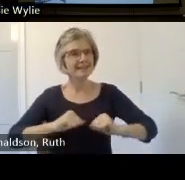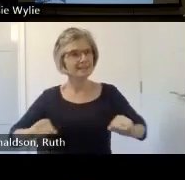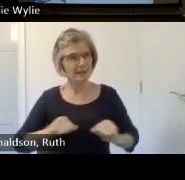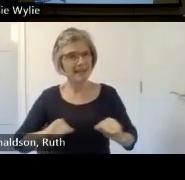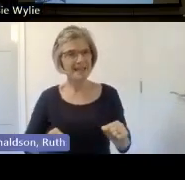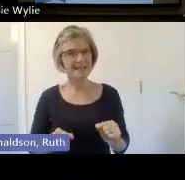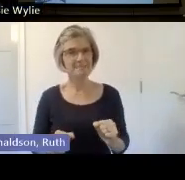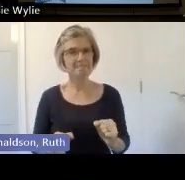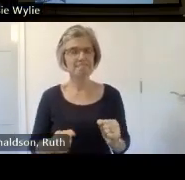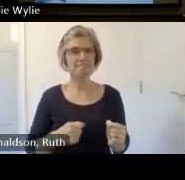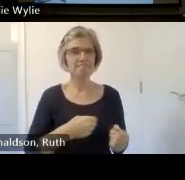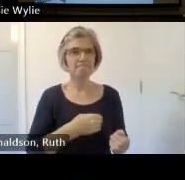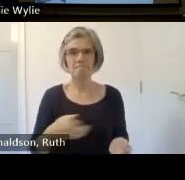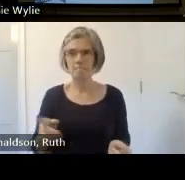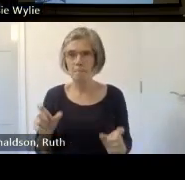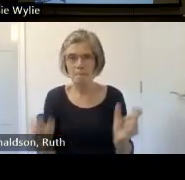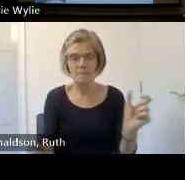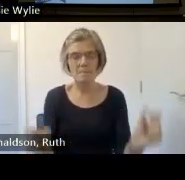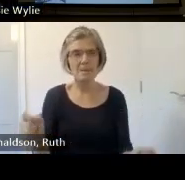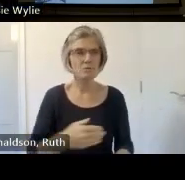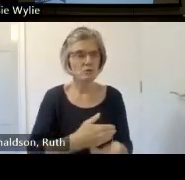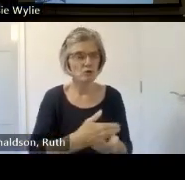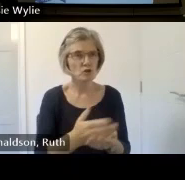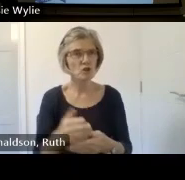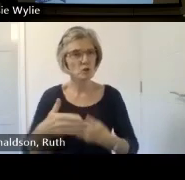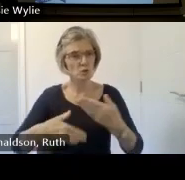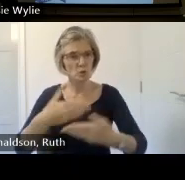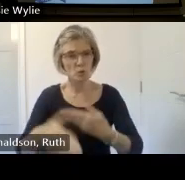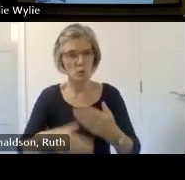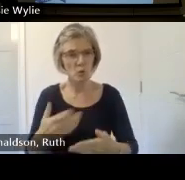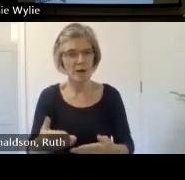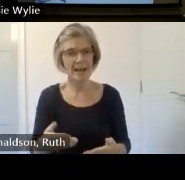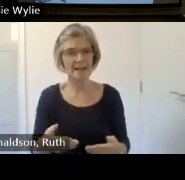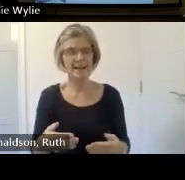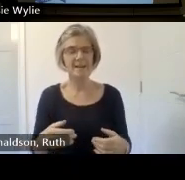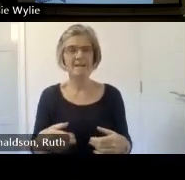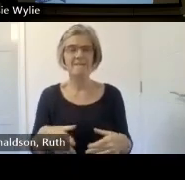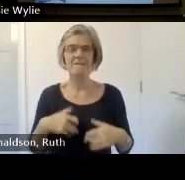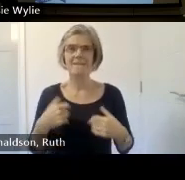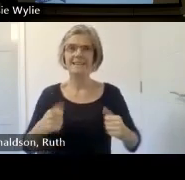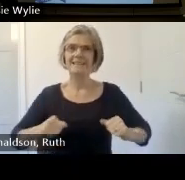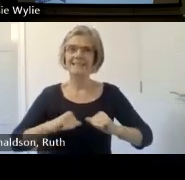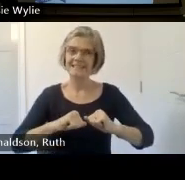connected or provoked by the retelling of their stories we speak a lot about this about that